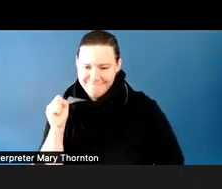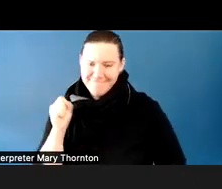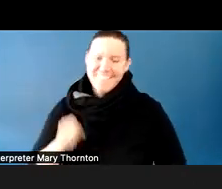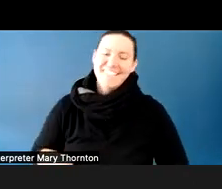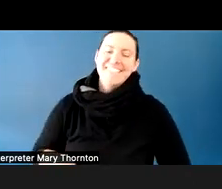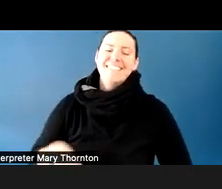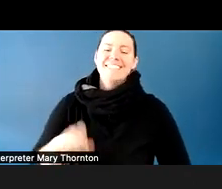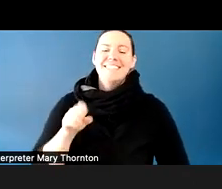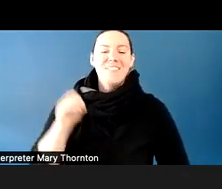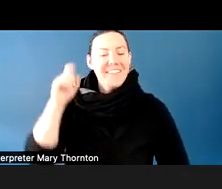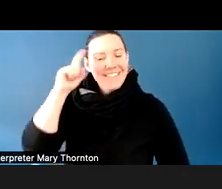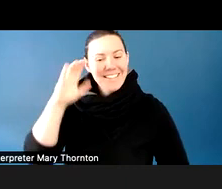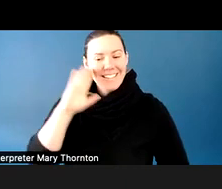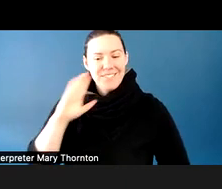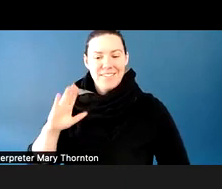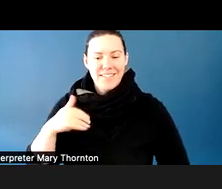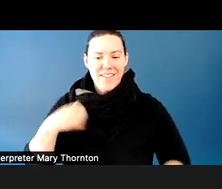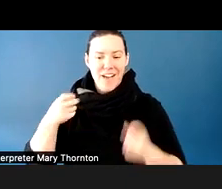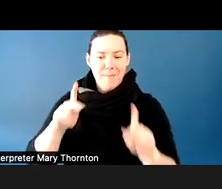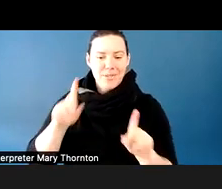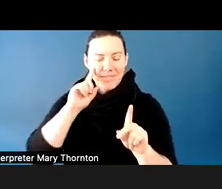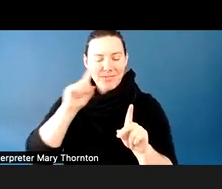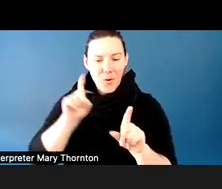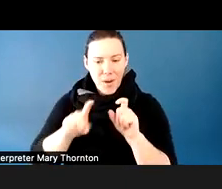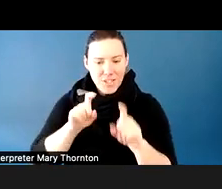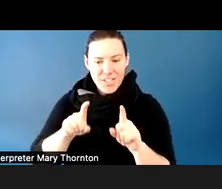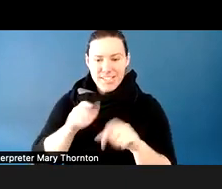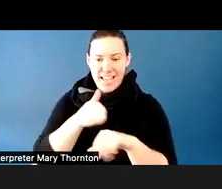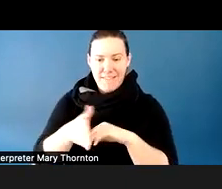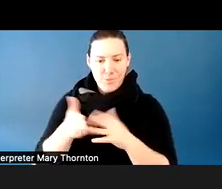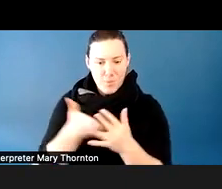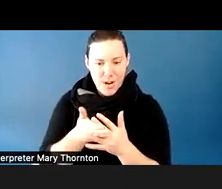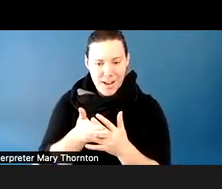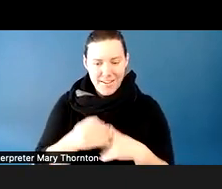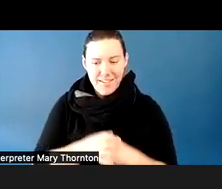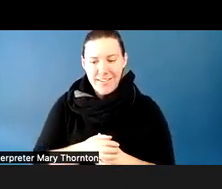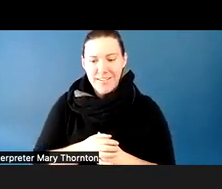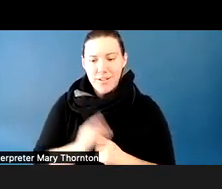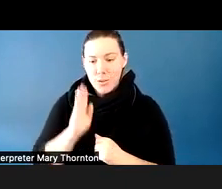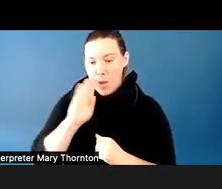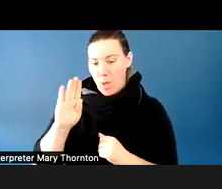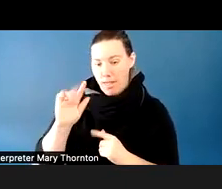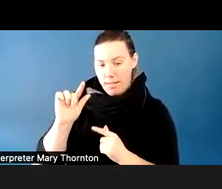maybe, after the break. But I will maybe hand it over to Eric or someone.